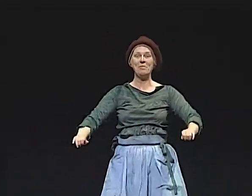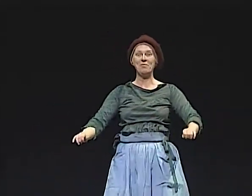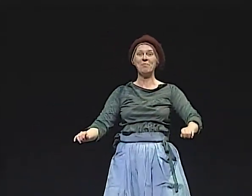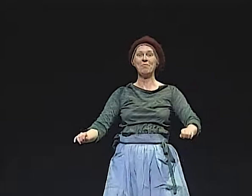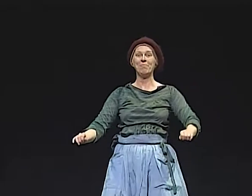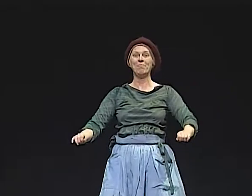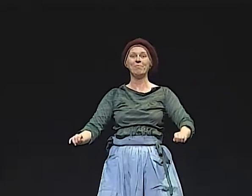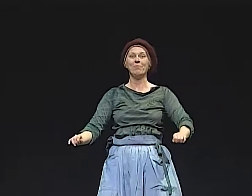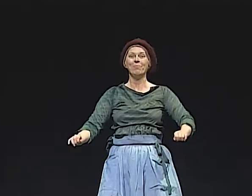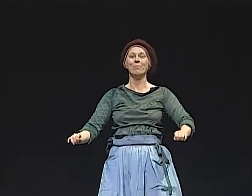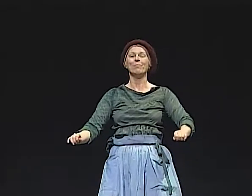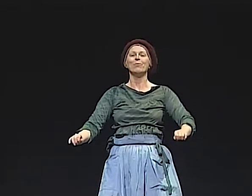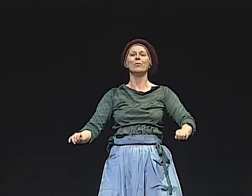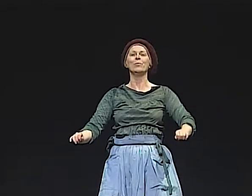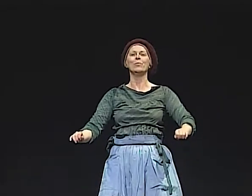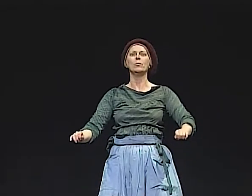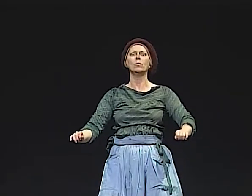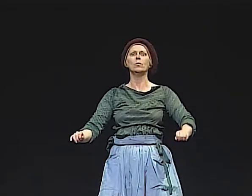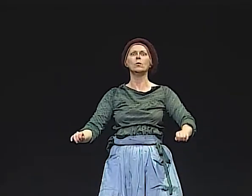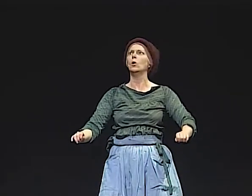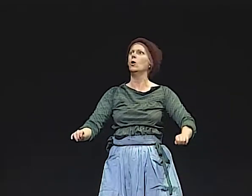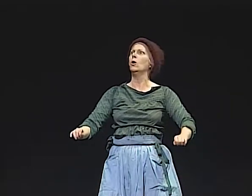SAT RIGHT NEXT TO ME ON THAT AIRPLANE,